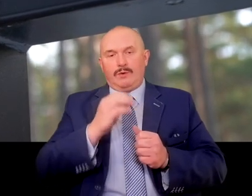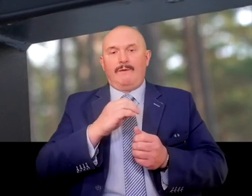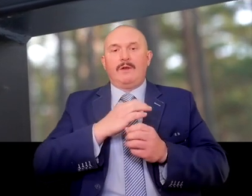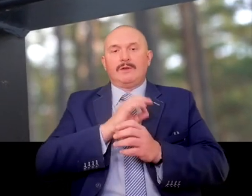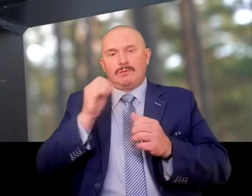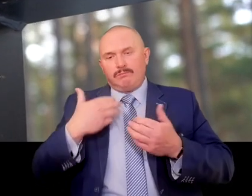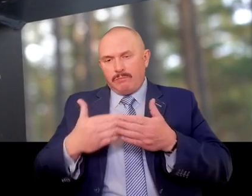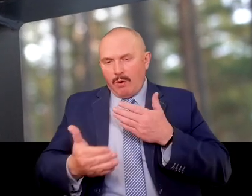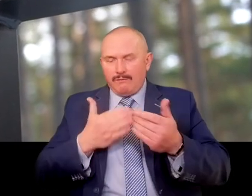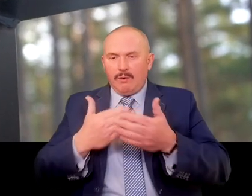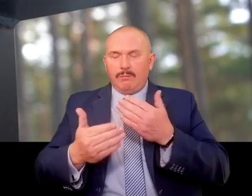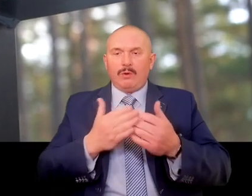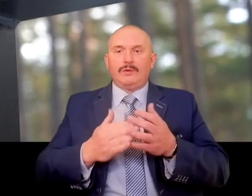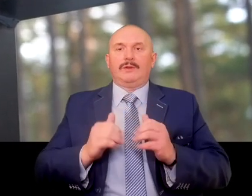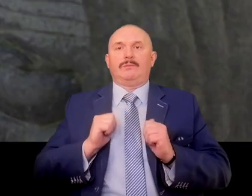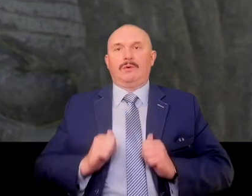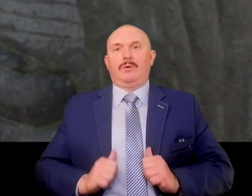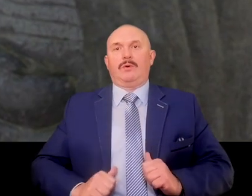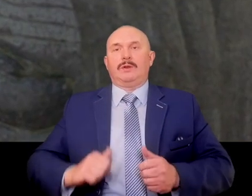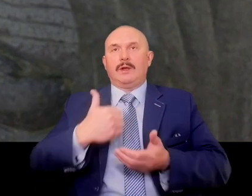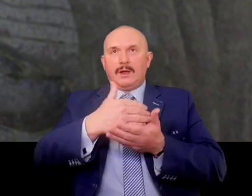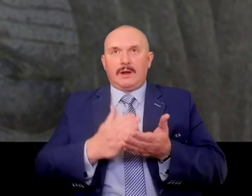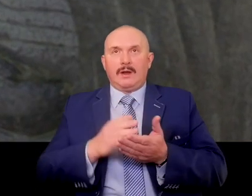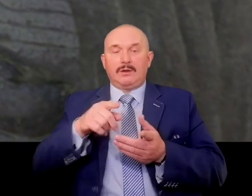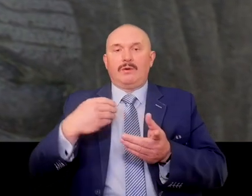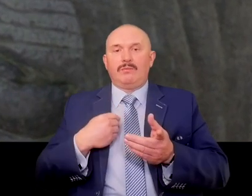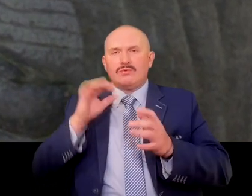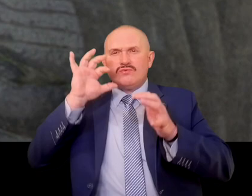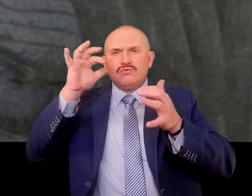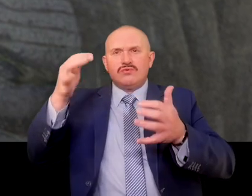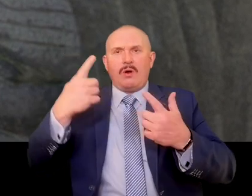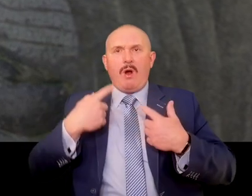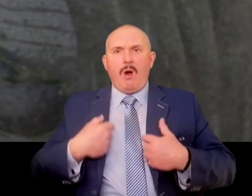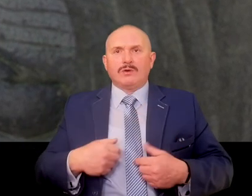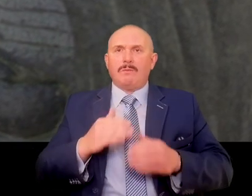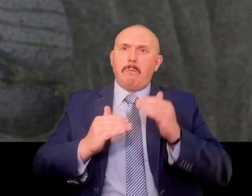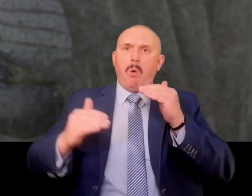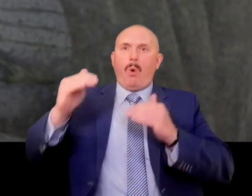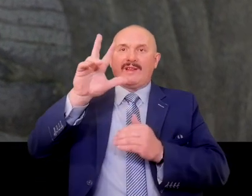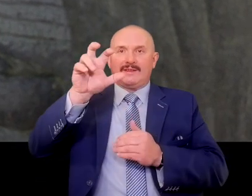The largest number of people was deported, over 300 on that day.